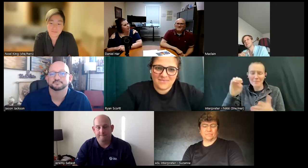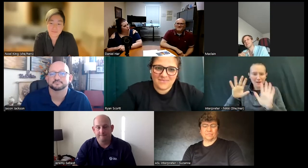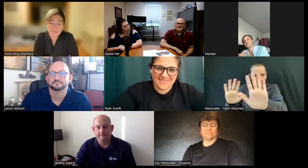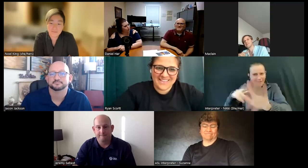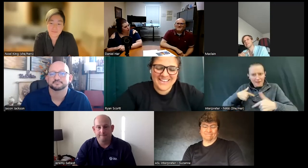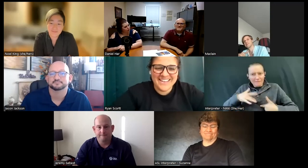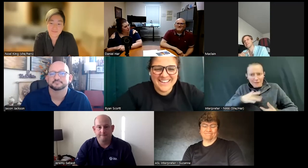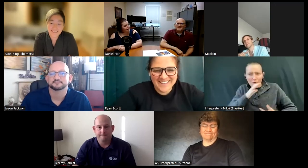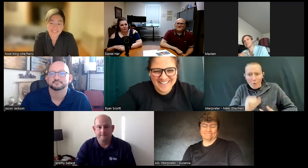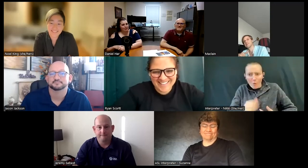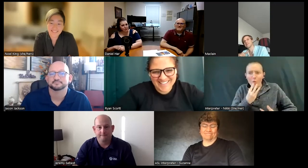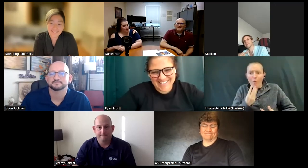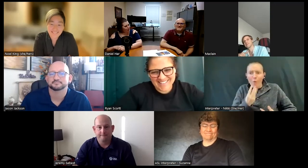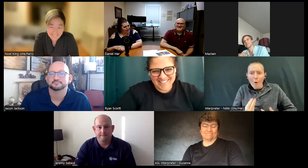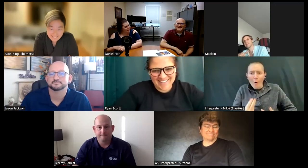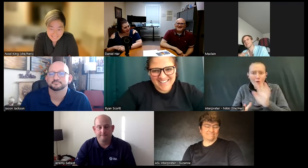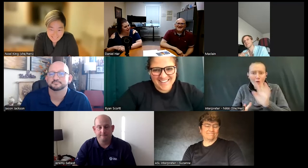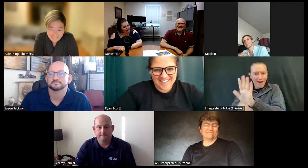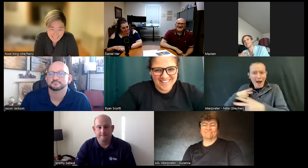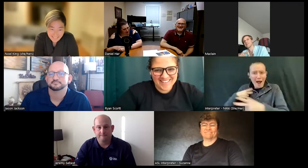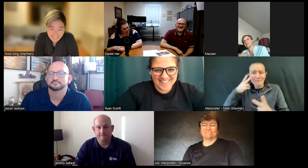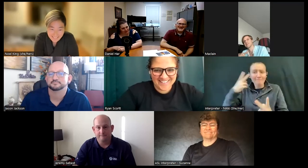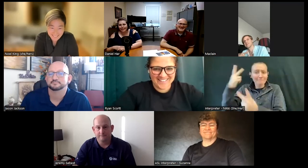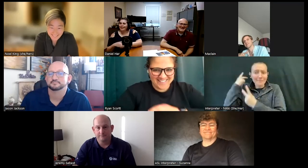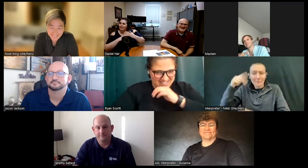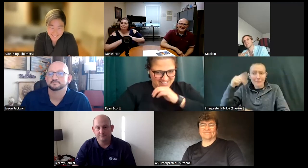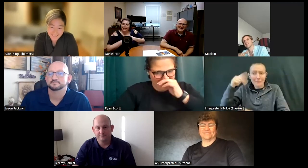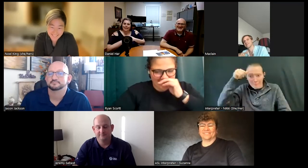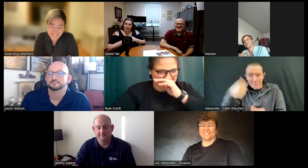old sir because I remember when all of these things came out and it's hurting